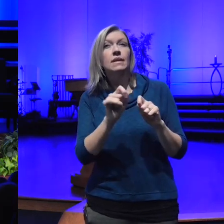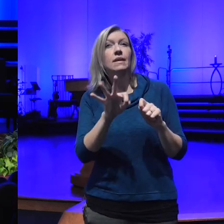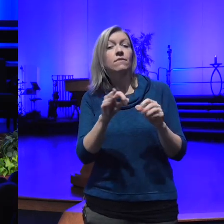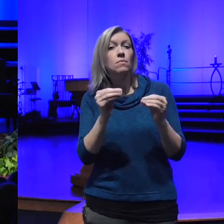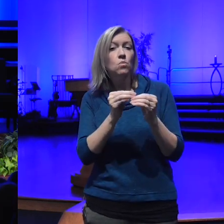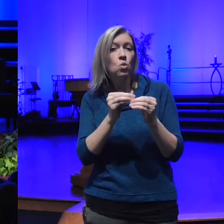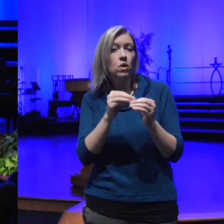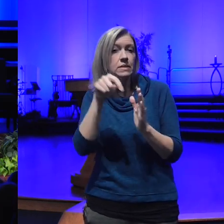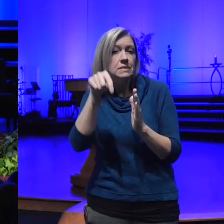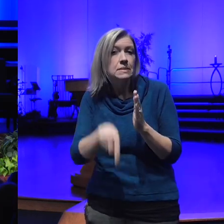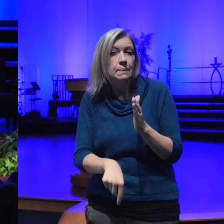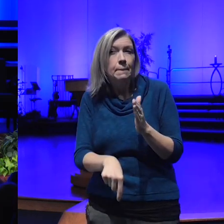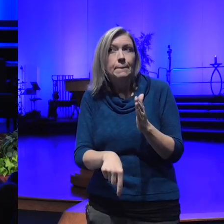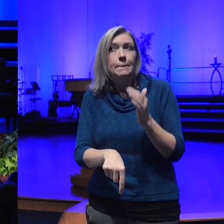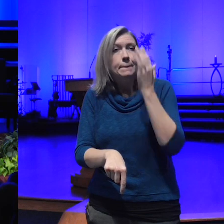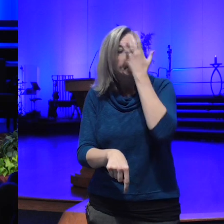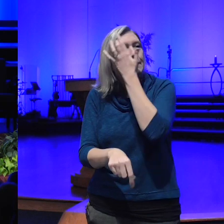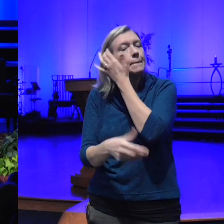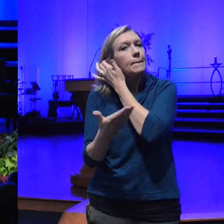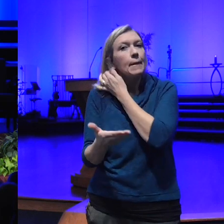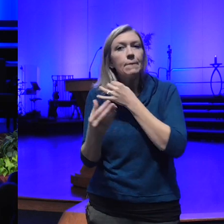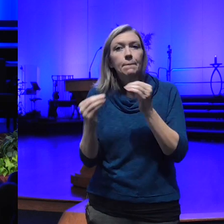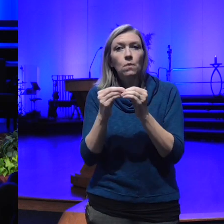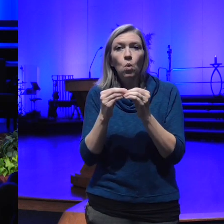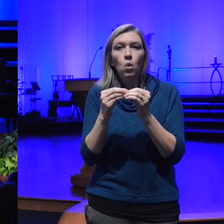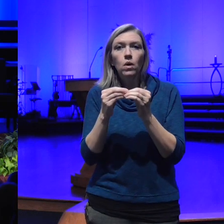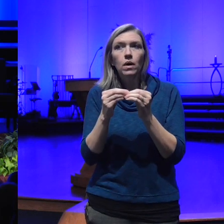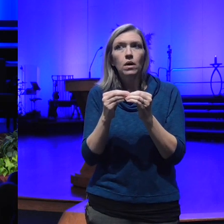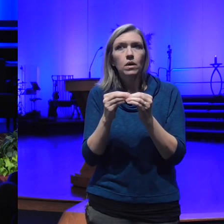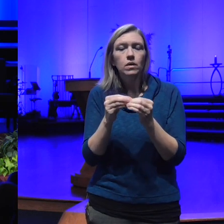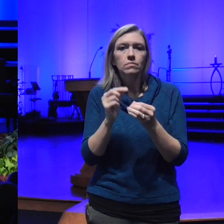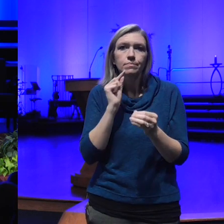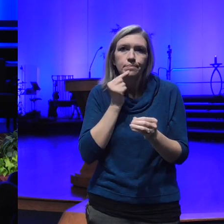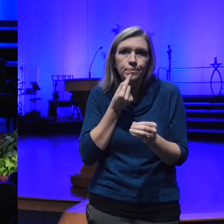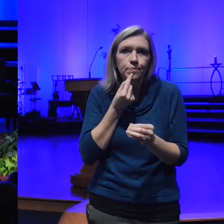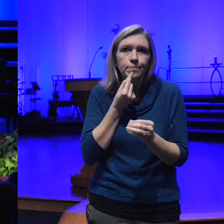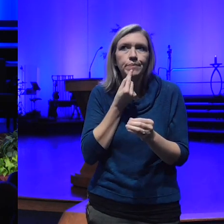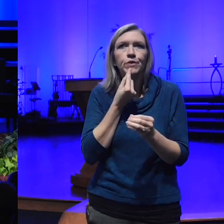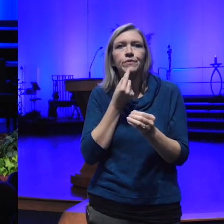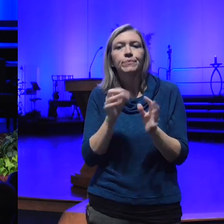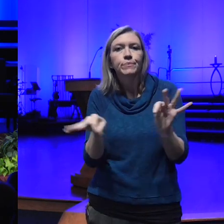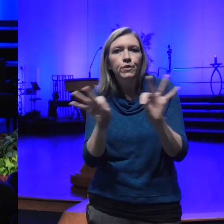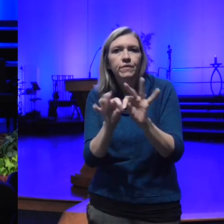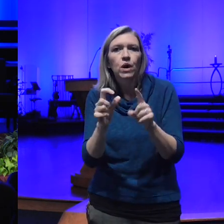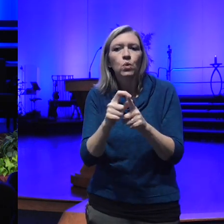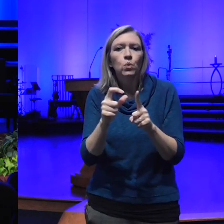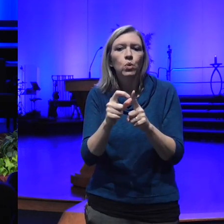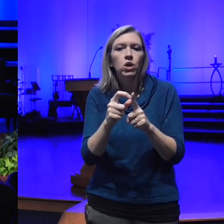bit more profound word that we might consider then well I've got to change is I've got to transform